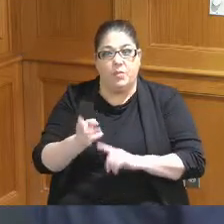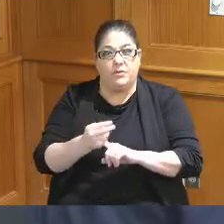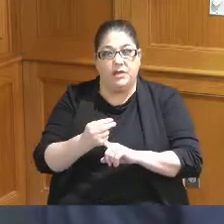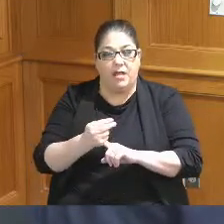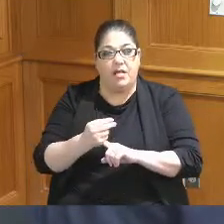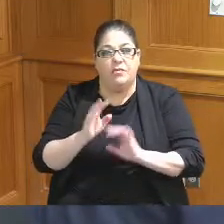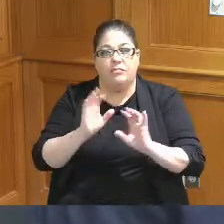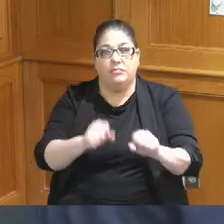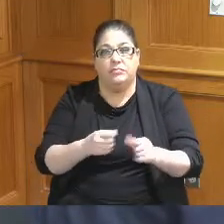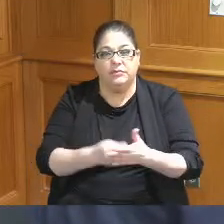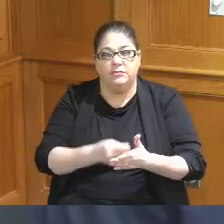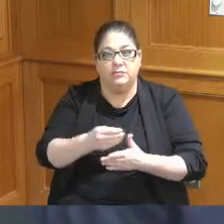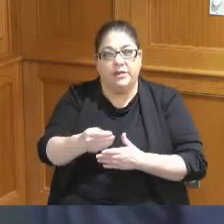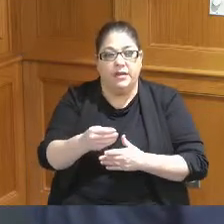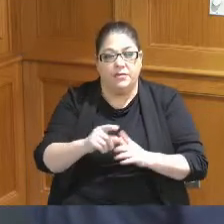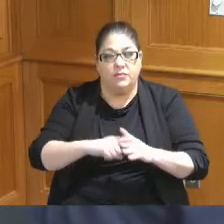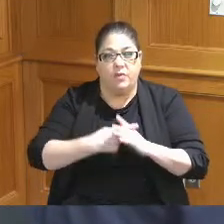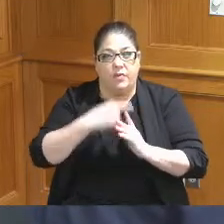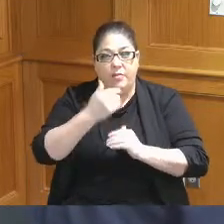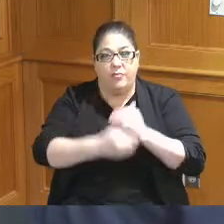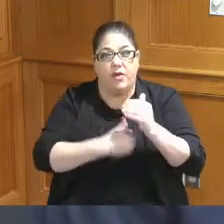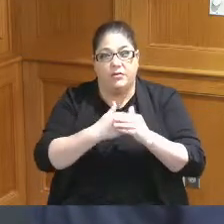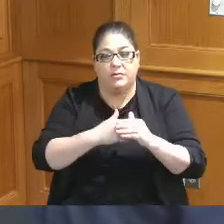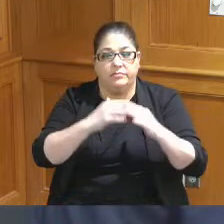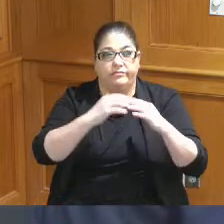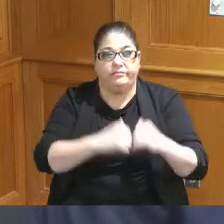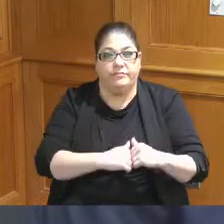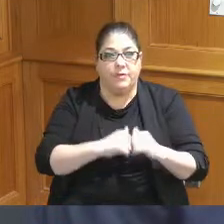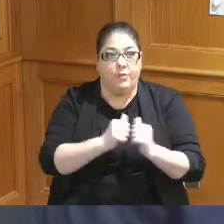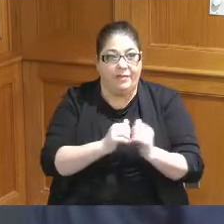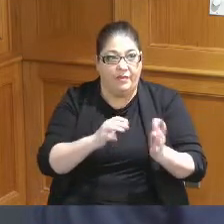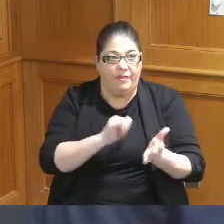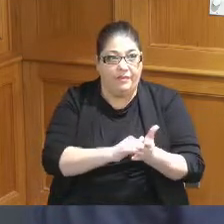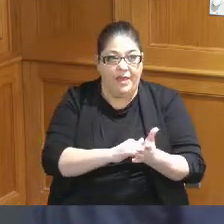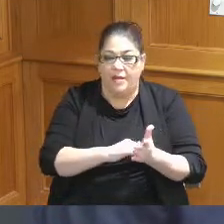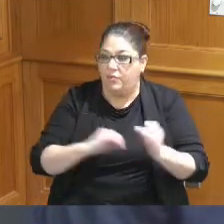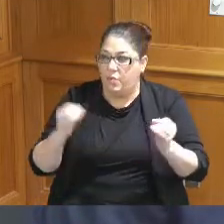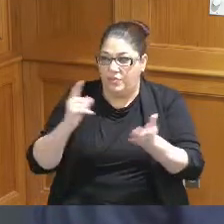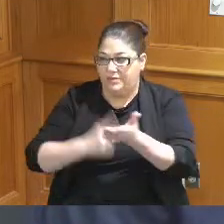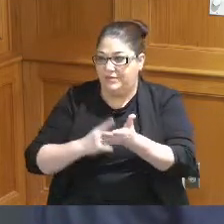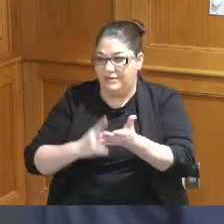start the process without doing that we don't even have a conversation today about any of this